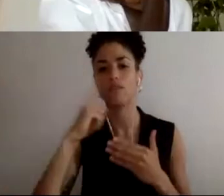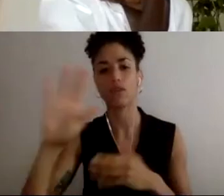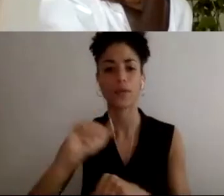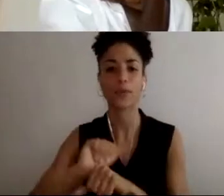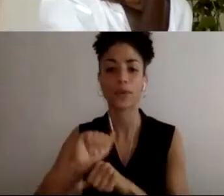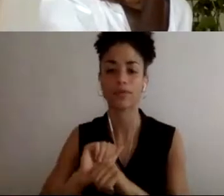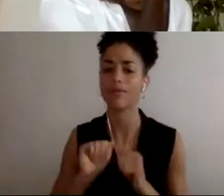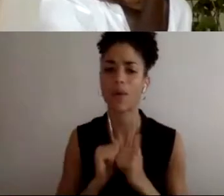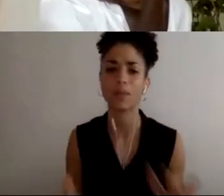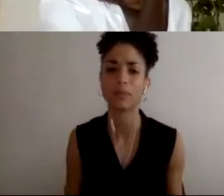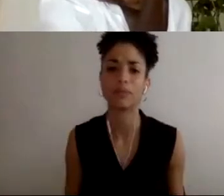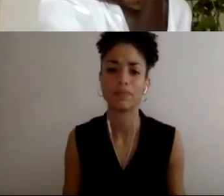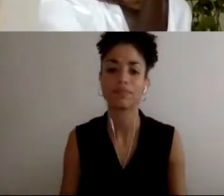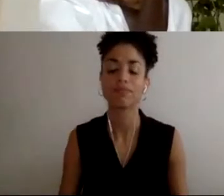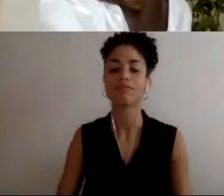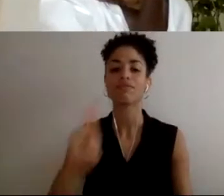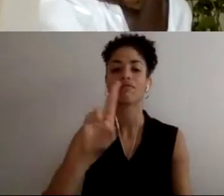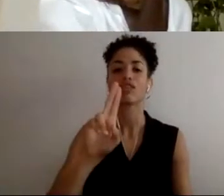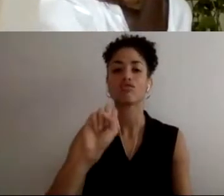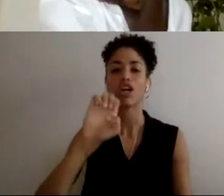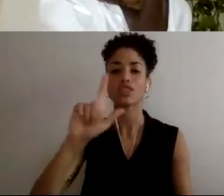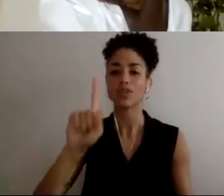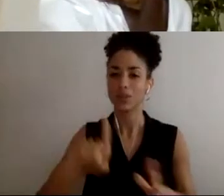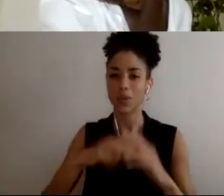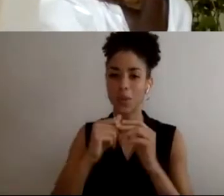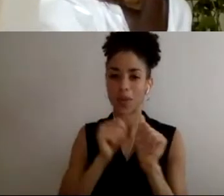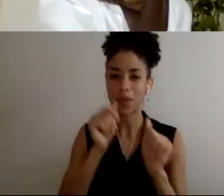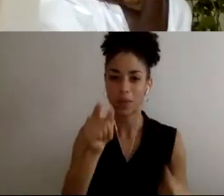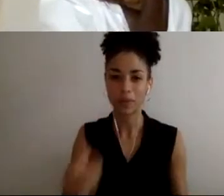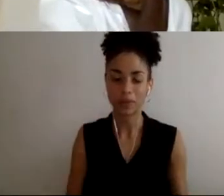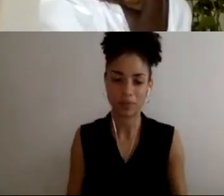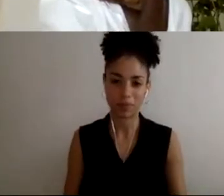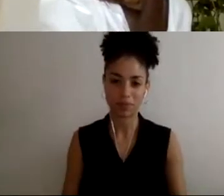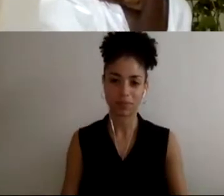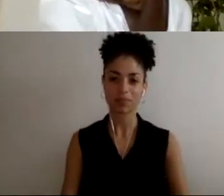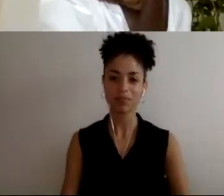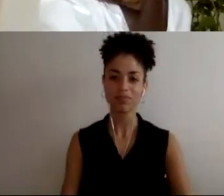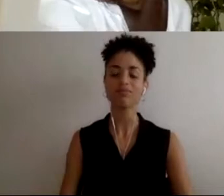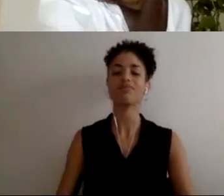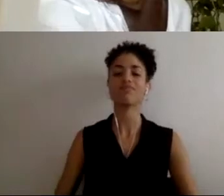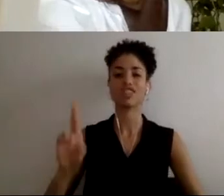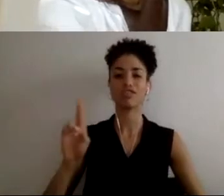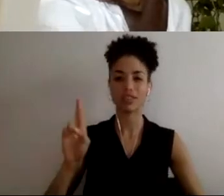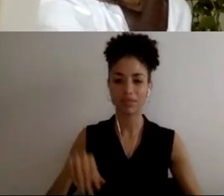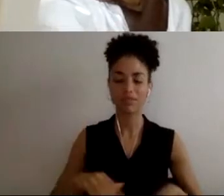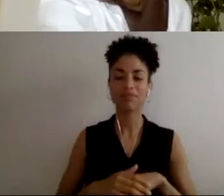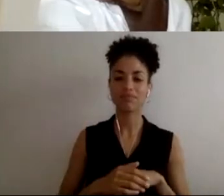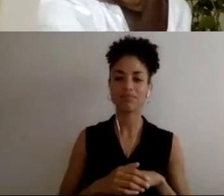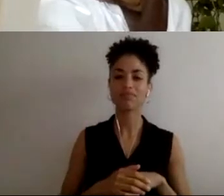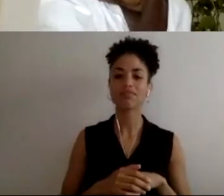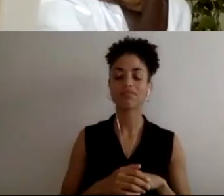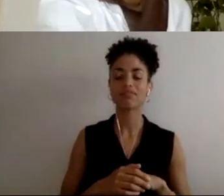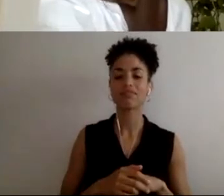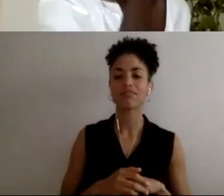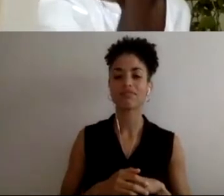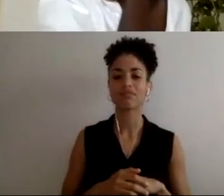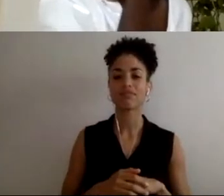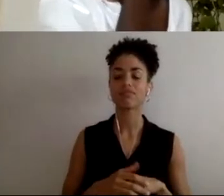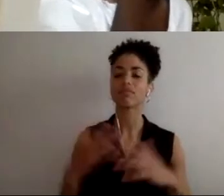And Russell, we can start with you. yes so I feel like with artists, there's so many